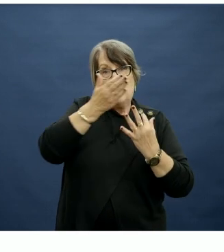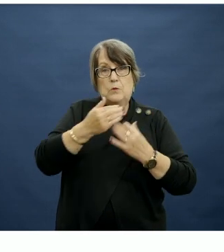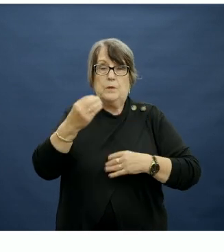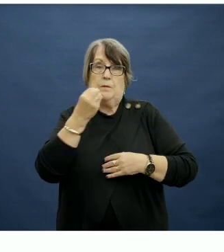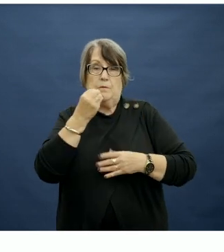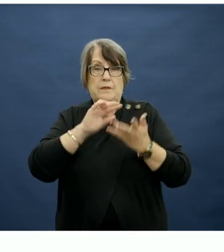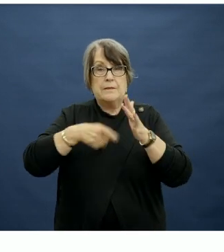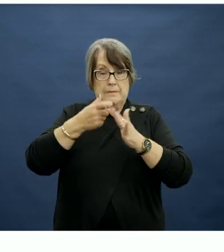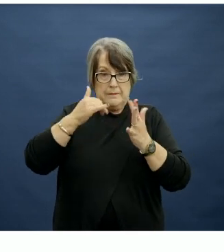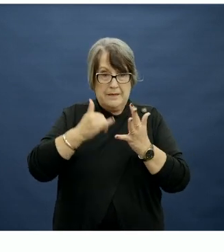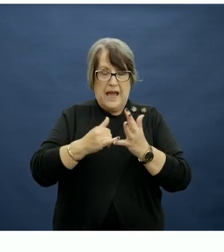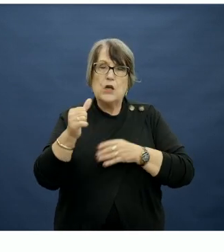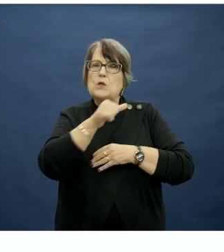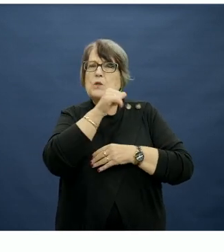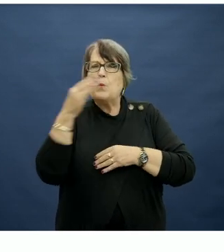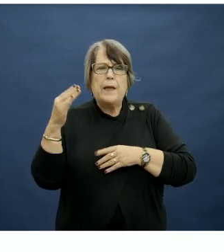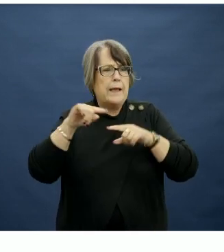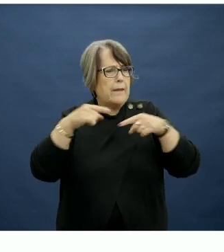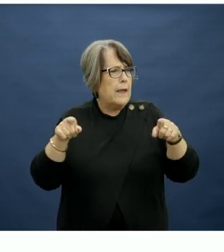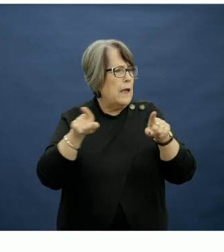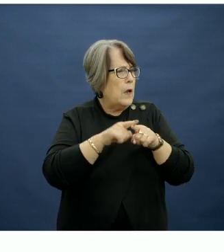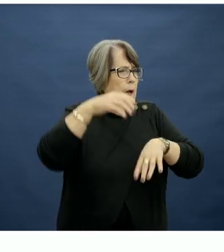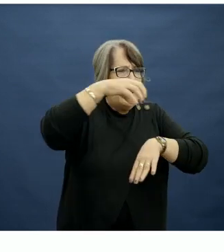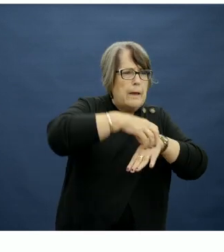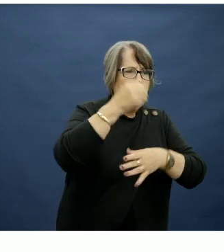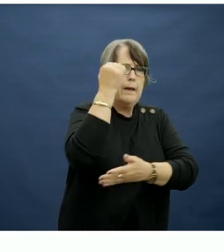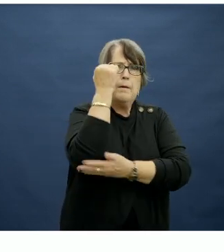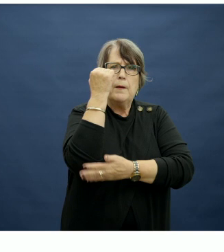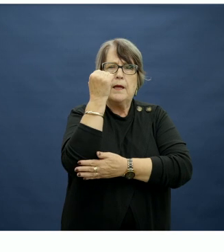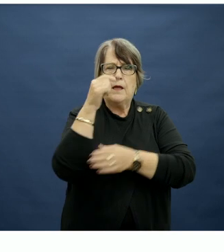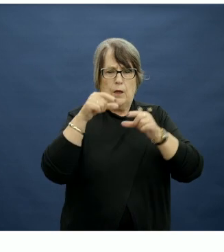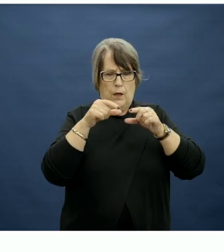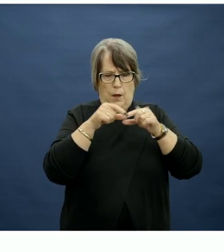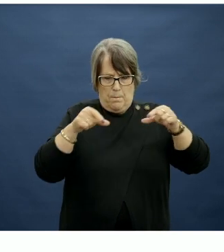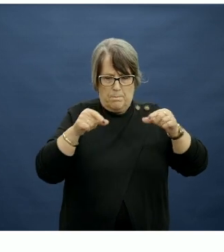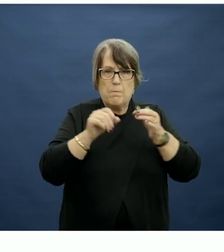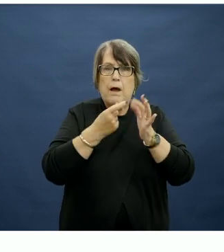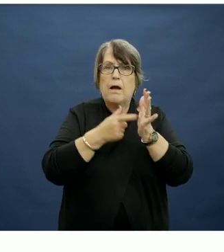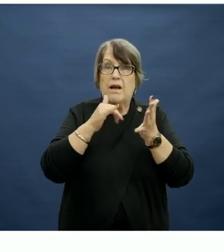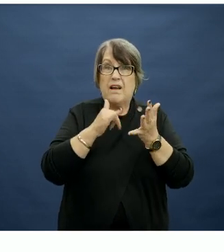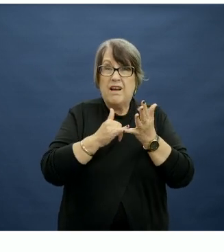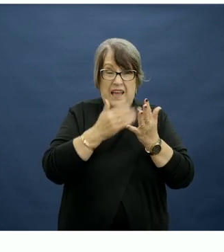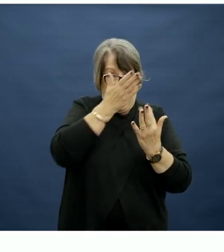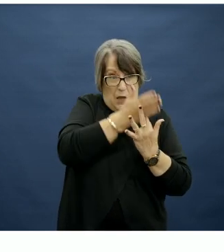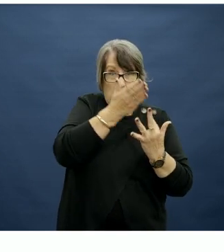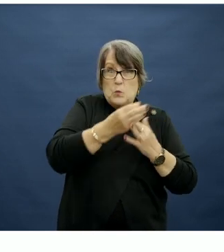Sweet and savoury items such as cakes, biscuits and muesli bars were common between meals;